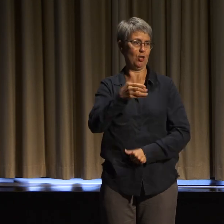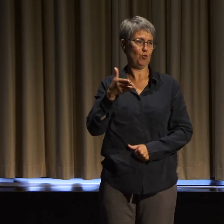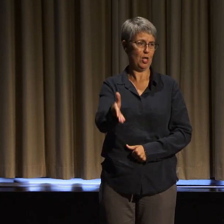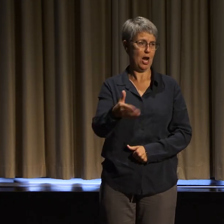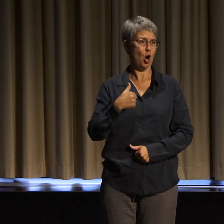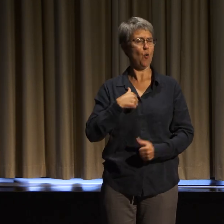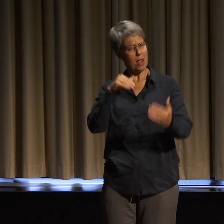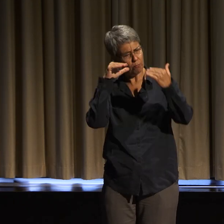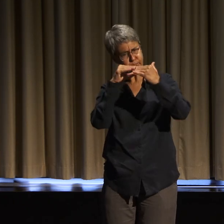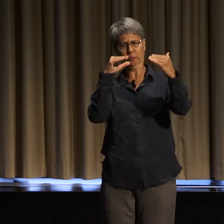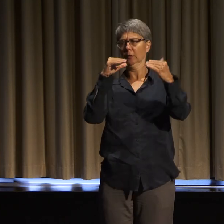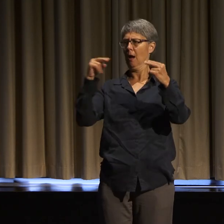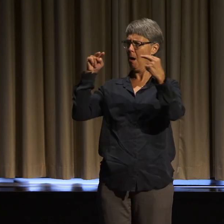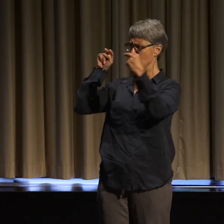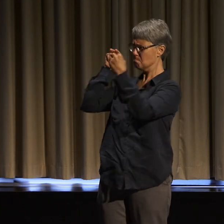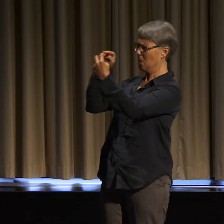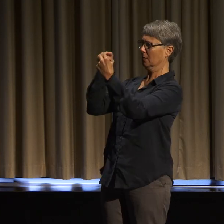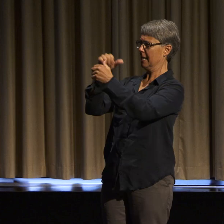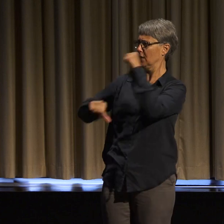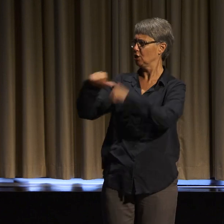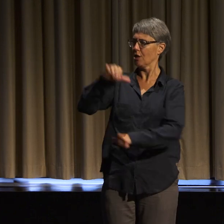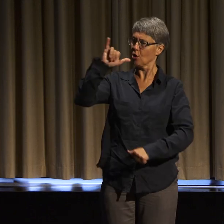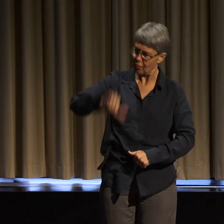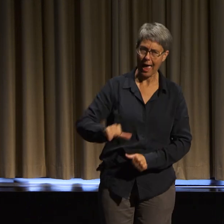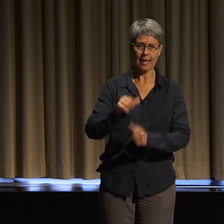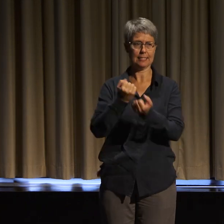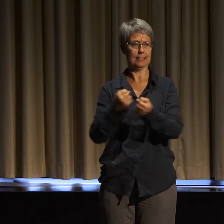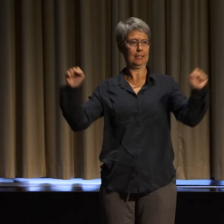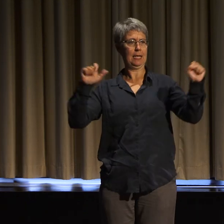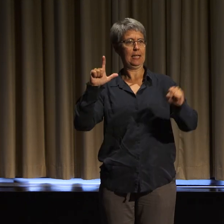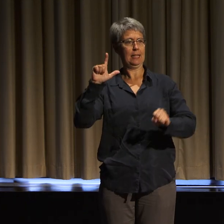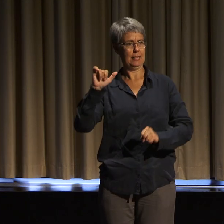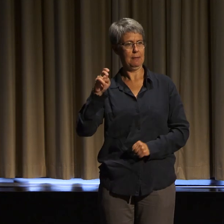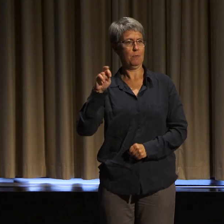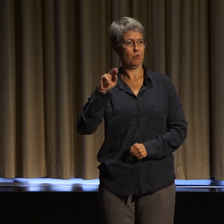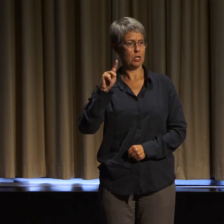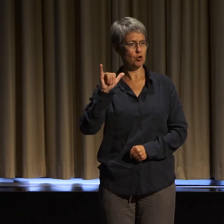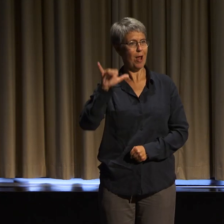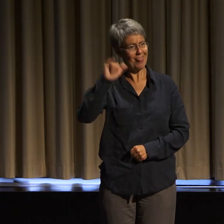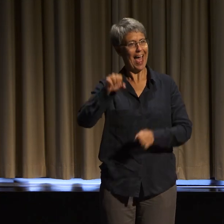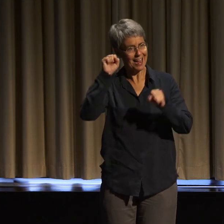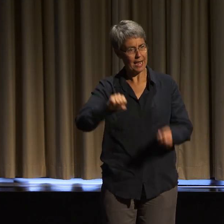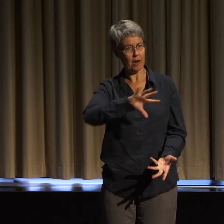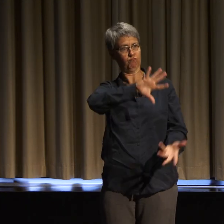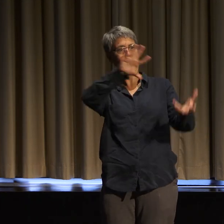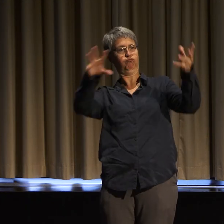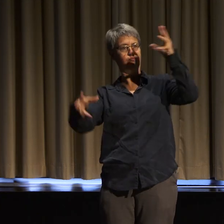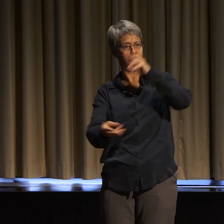and community is libratory. It has the power to transform. I want us to think beyond just knowing